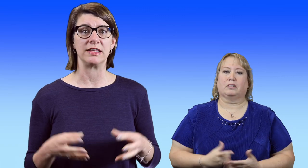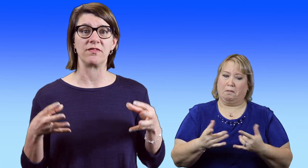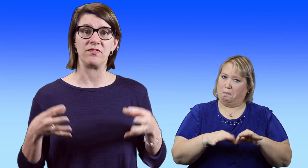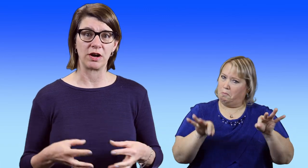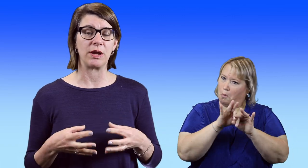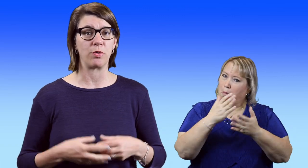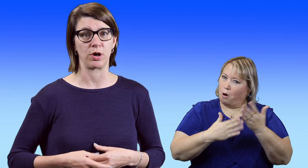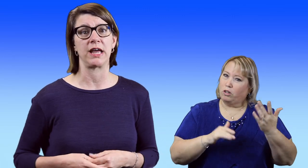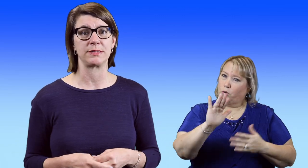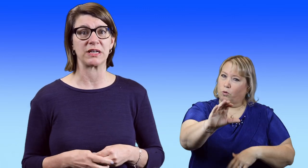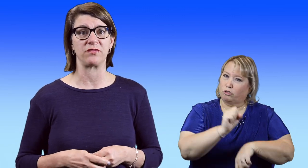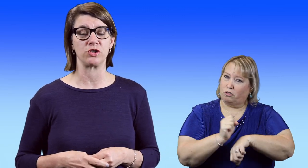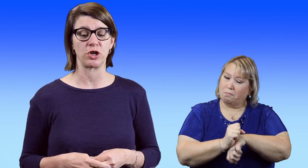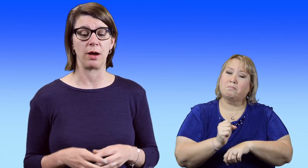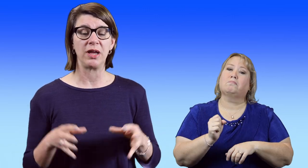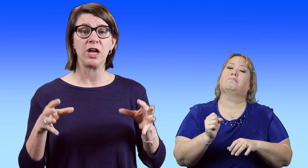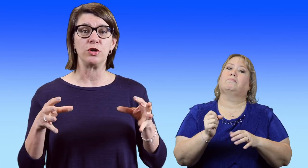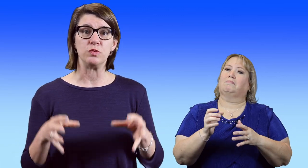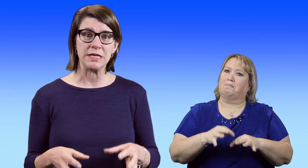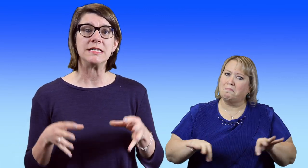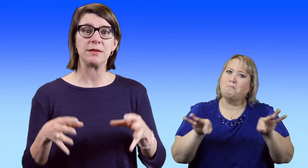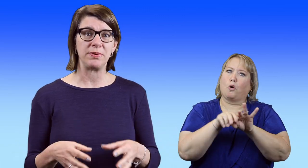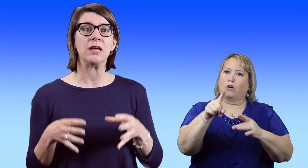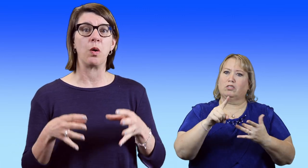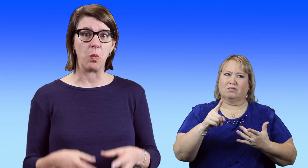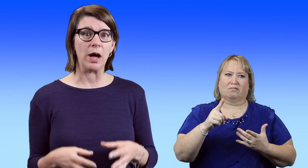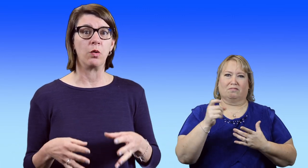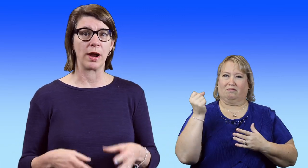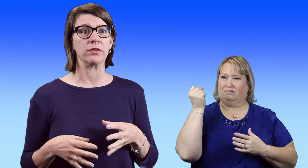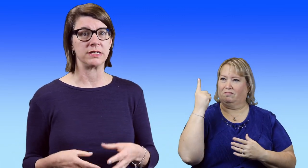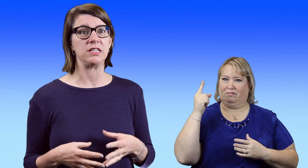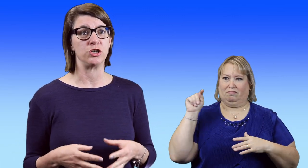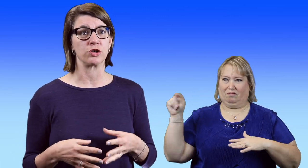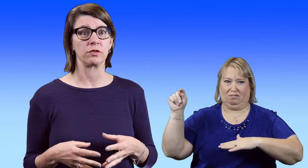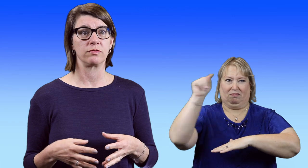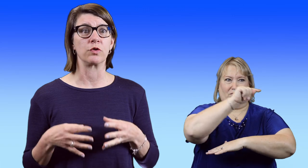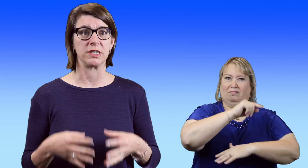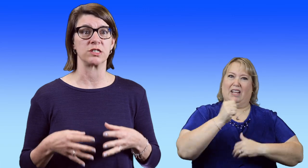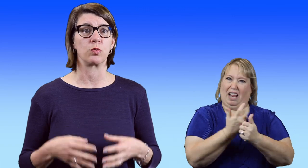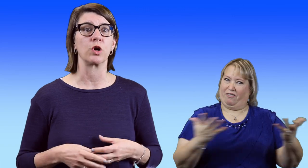It's a very important aspect of your job. You need to be a well rounded teacher for this to work out.